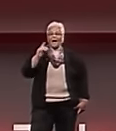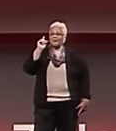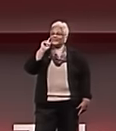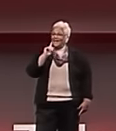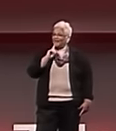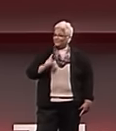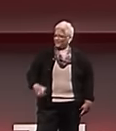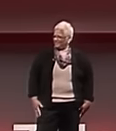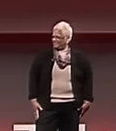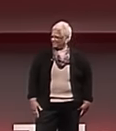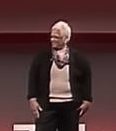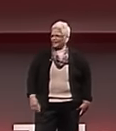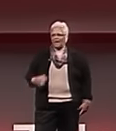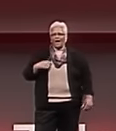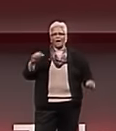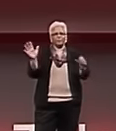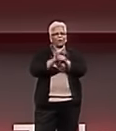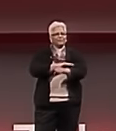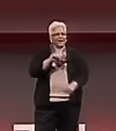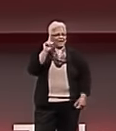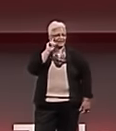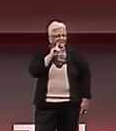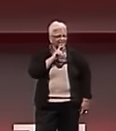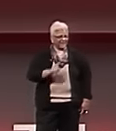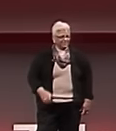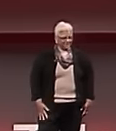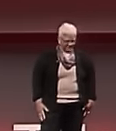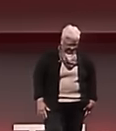I'm Deaf. I'm profoundly Deaf.